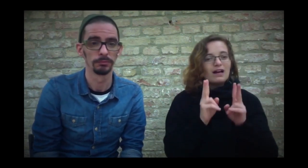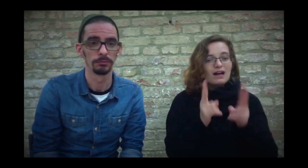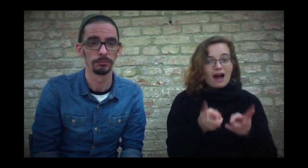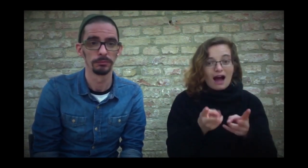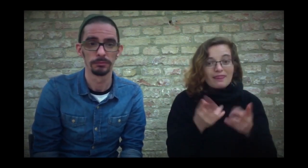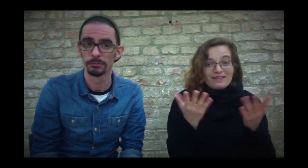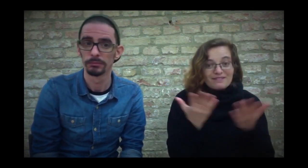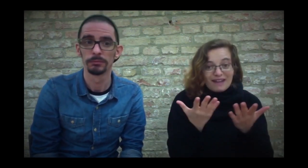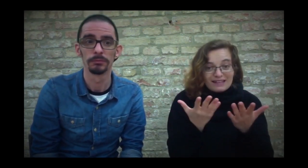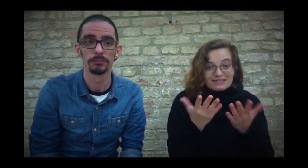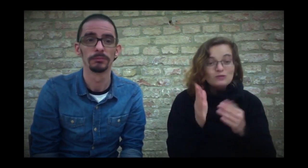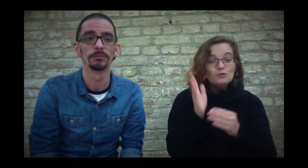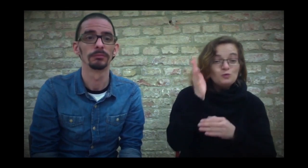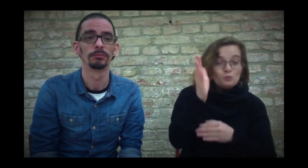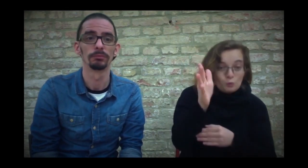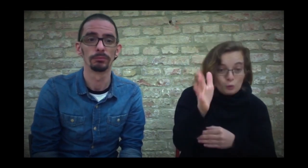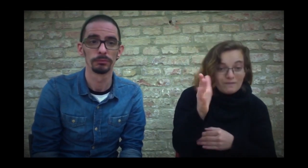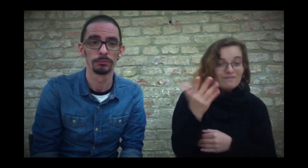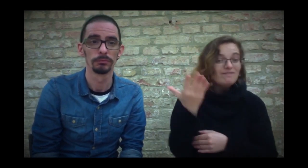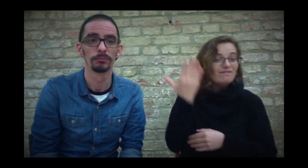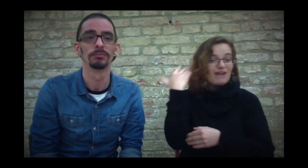In the Original there's the power of prophecy